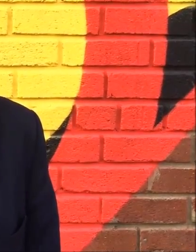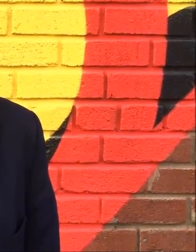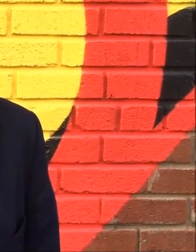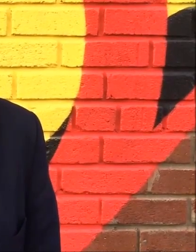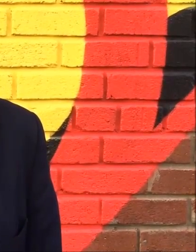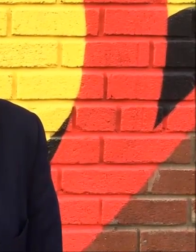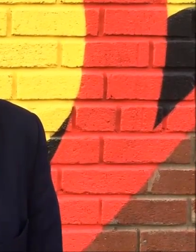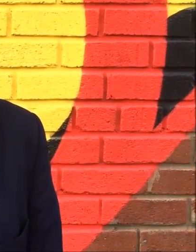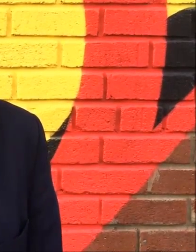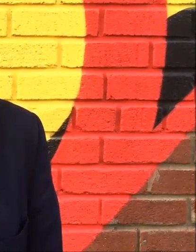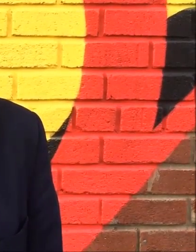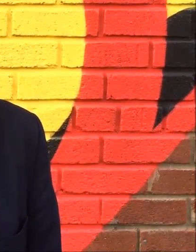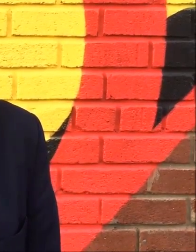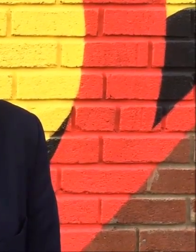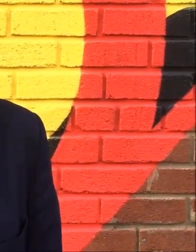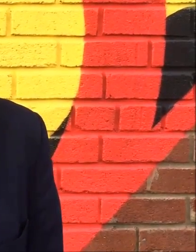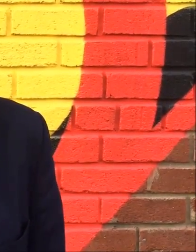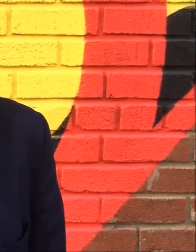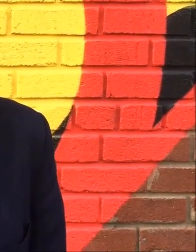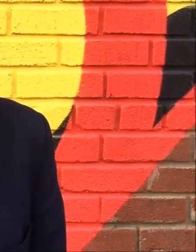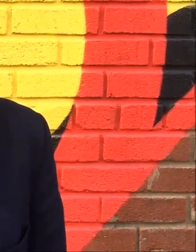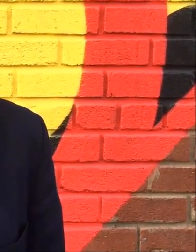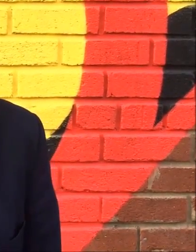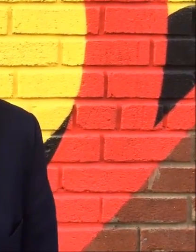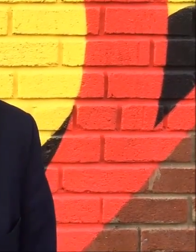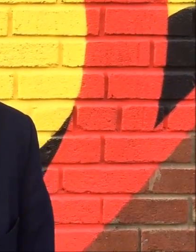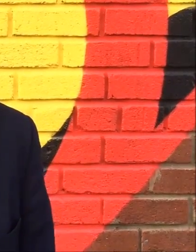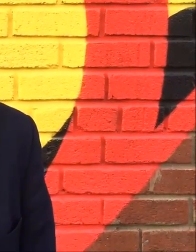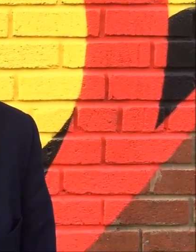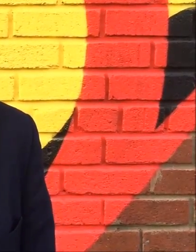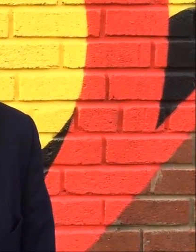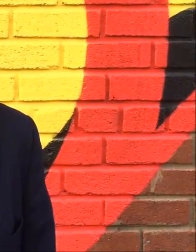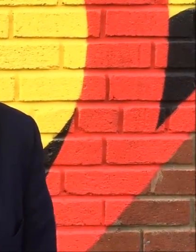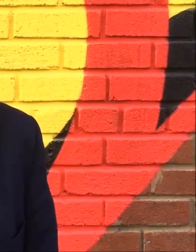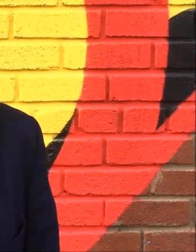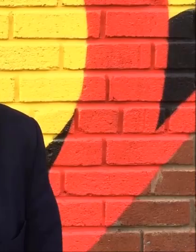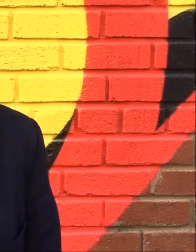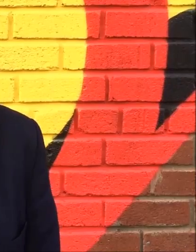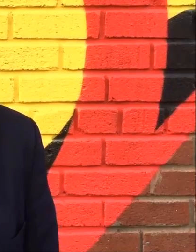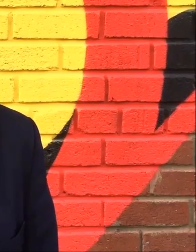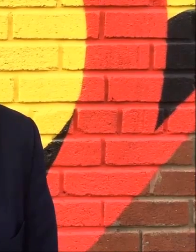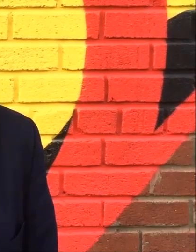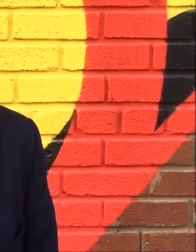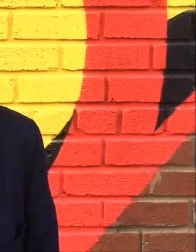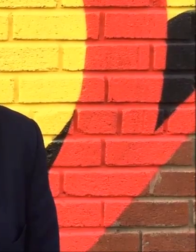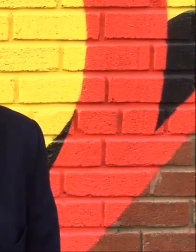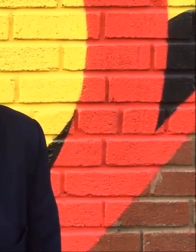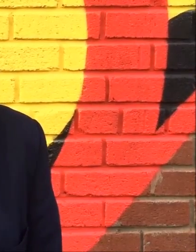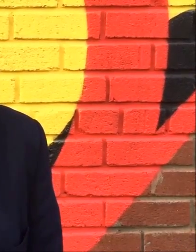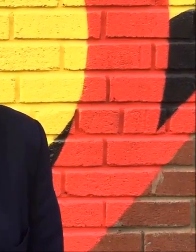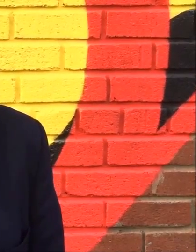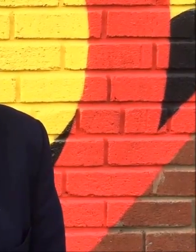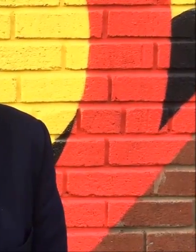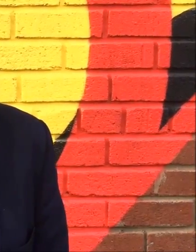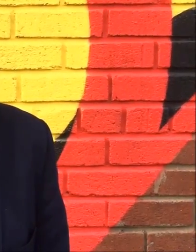We're so excited to be able to proceed with the production of Claude Vivier's Musik fur das Ende.